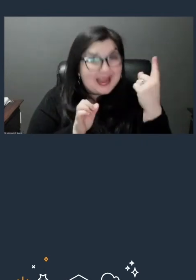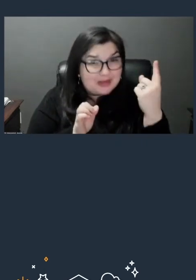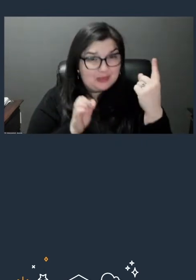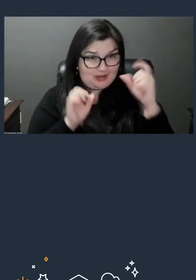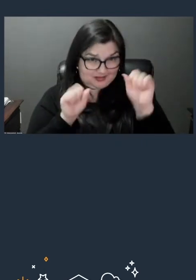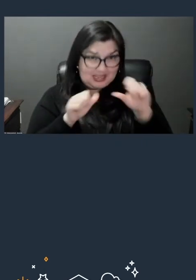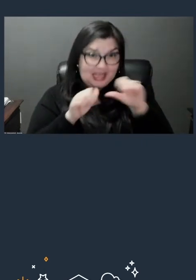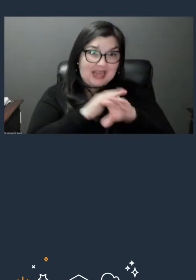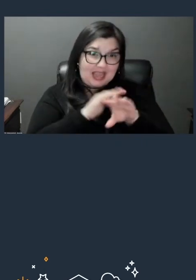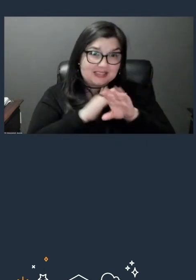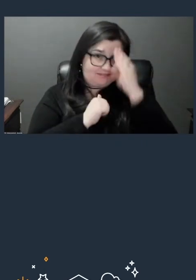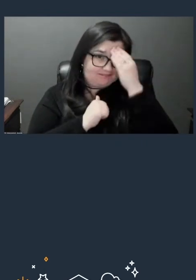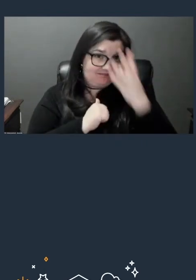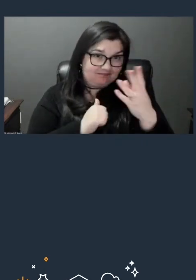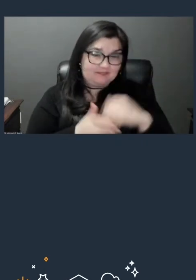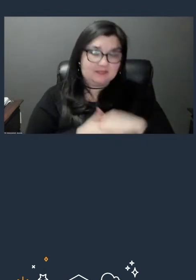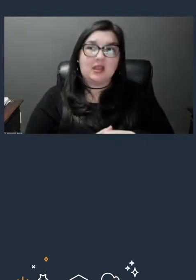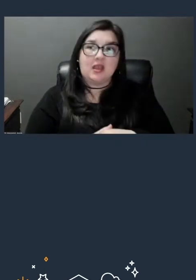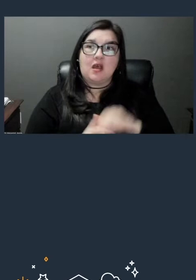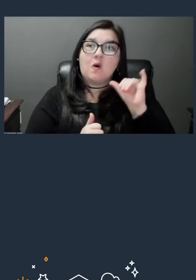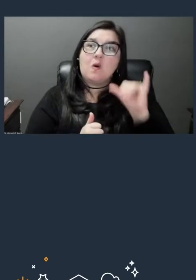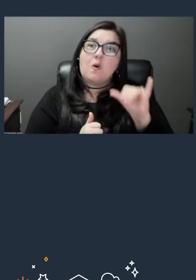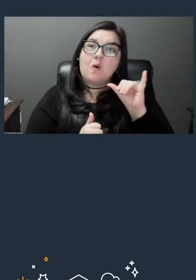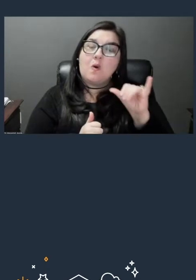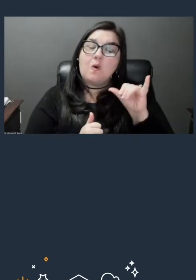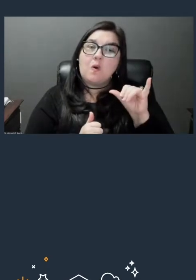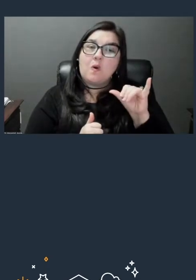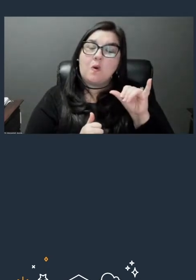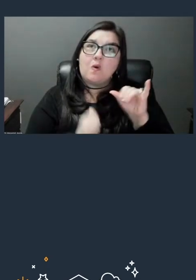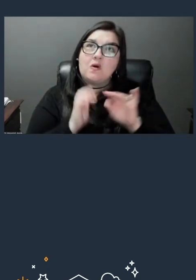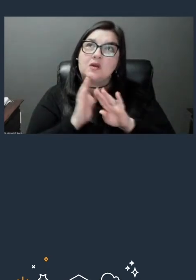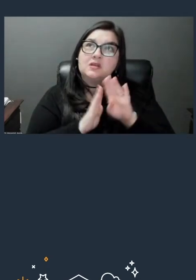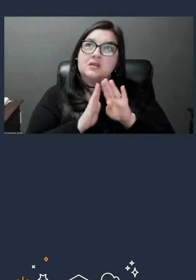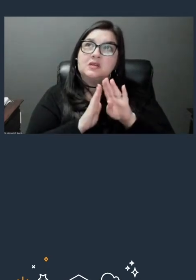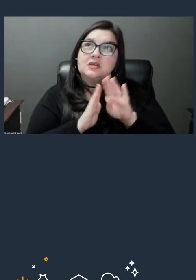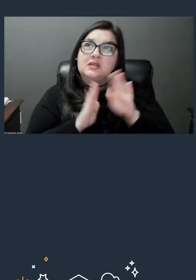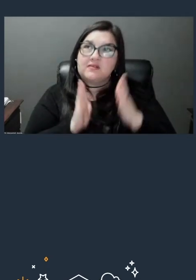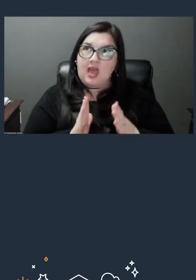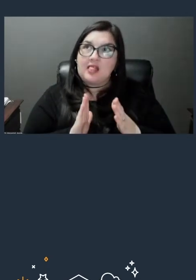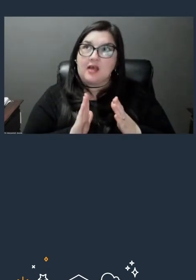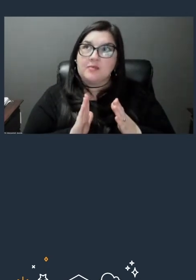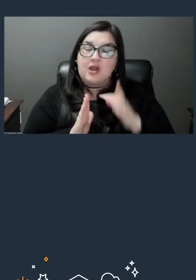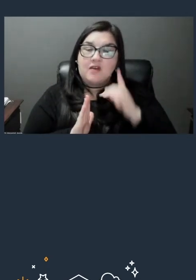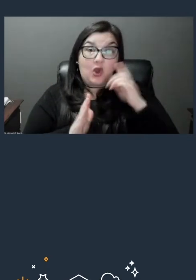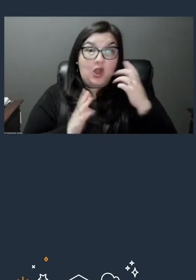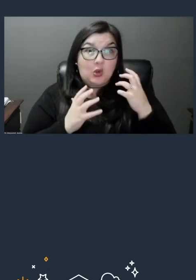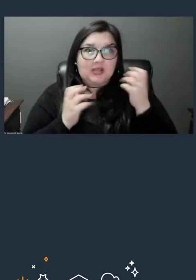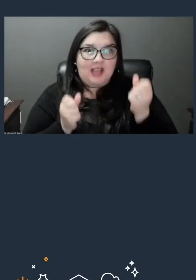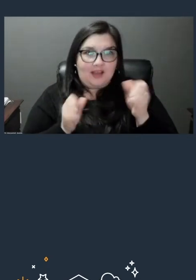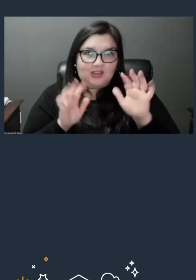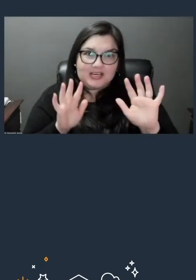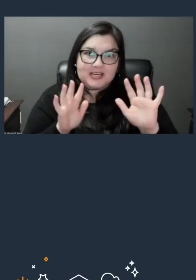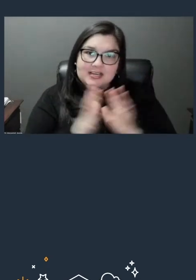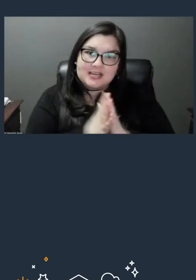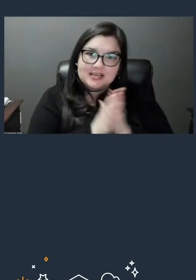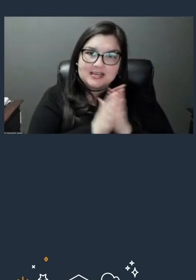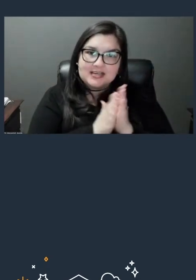[Steve] So I'm an ex-developer and I'm somewhat impatient when it comes to-- - Recovering. Recovering ex-developer, and I'm somewhat impatient when it comes